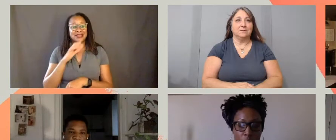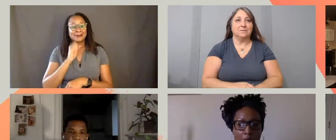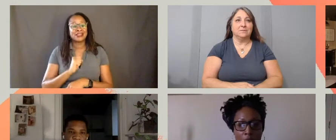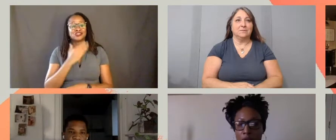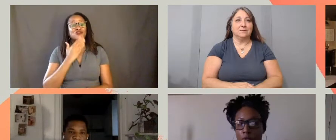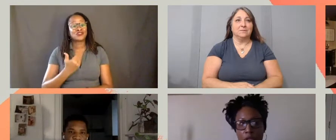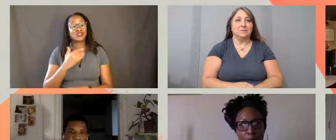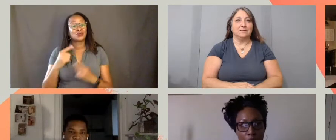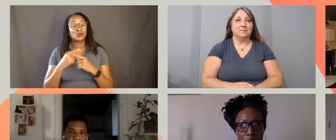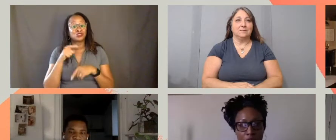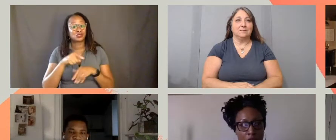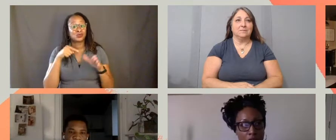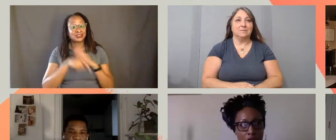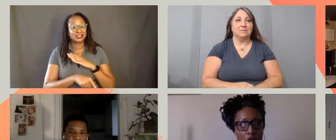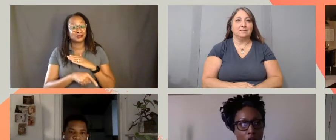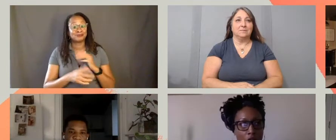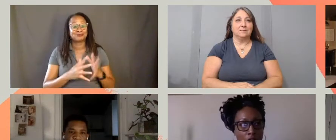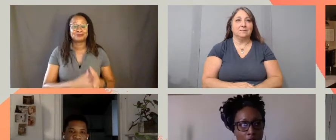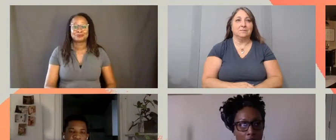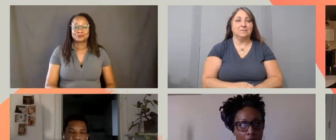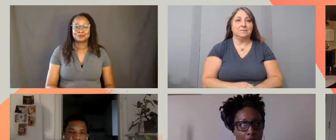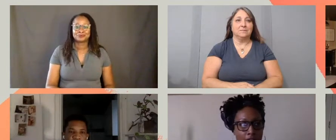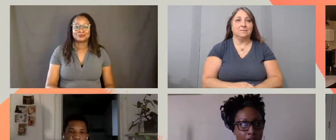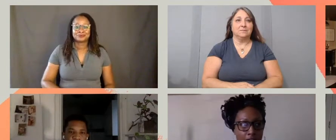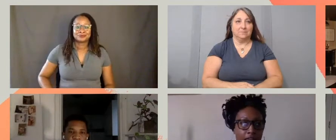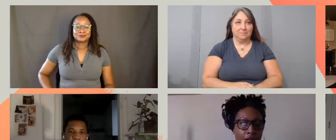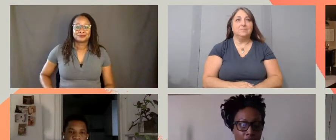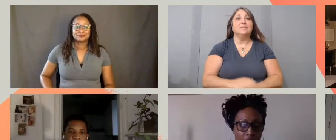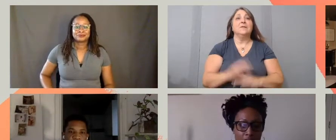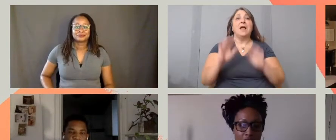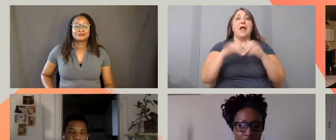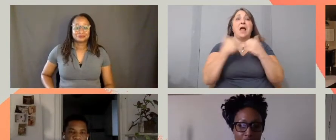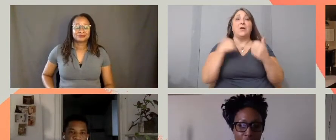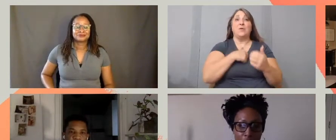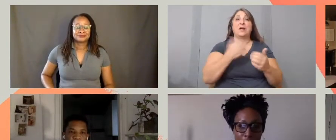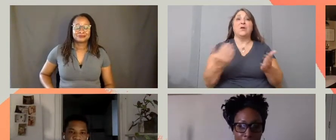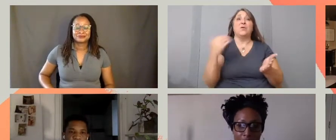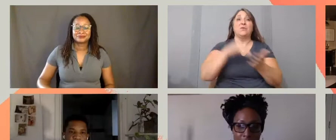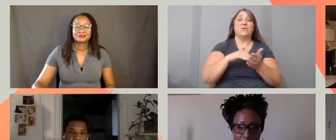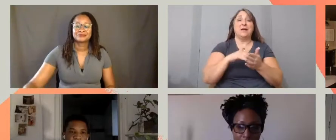So how do we rebirth an archive and allow Latasha to live in her fullness?